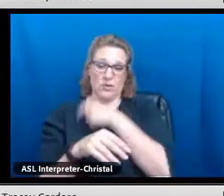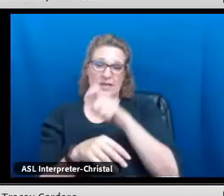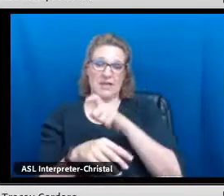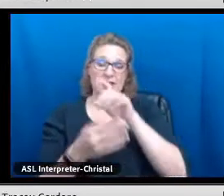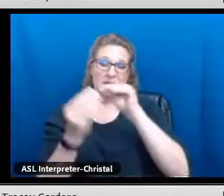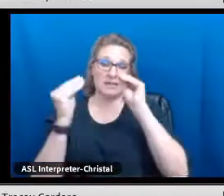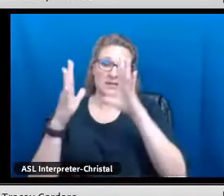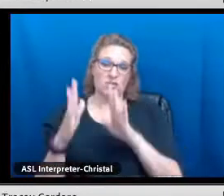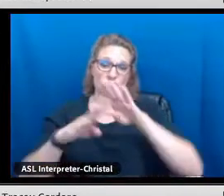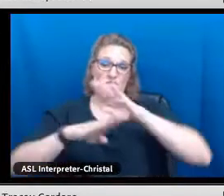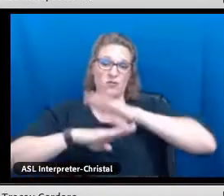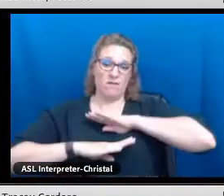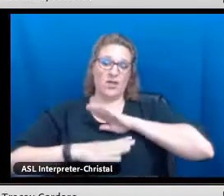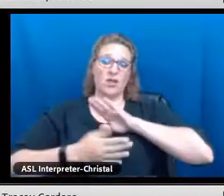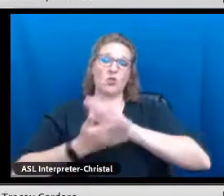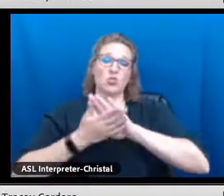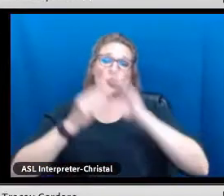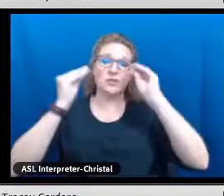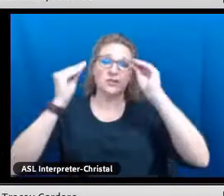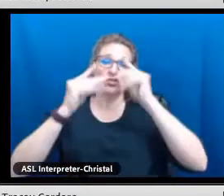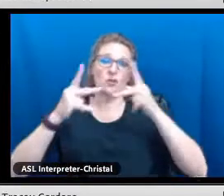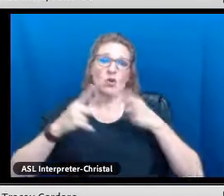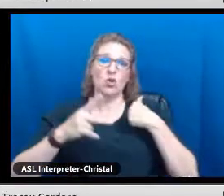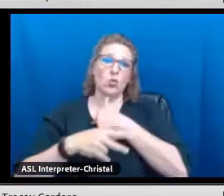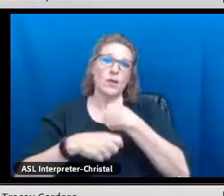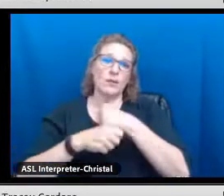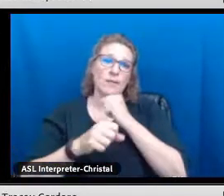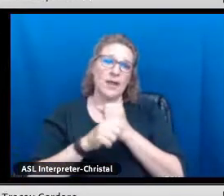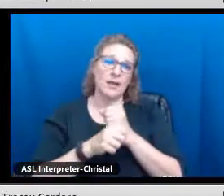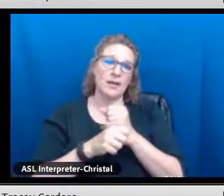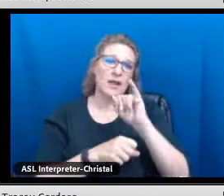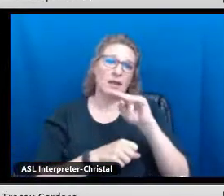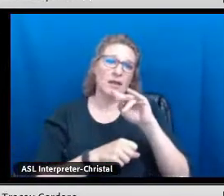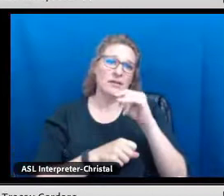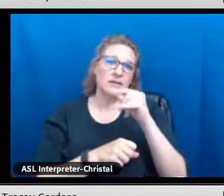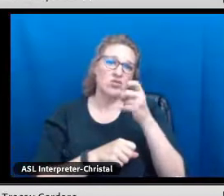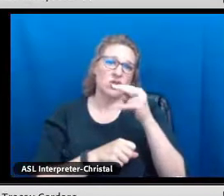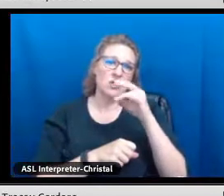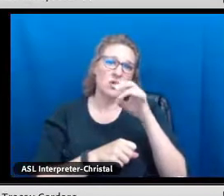And then because we needed teachers to be able to fulfill our school teaching positions,